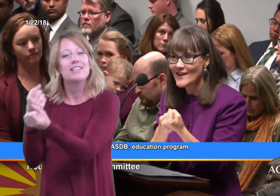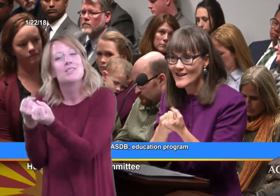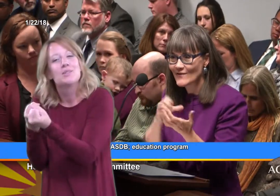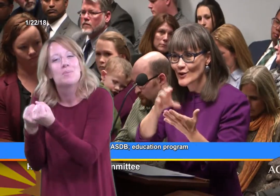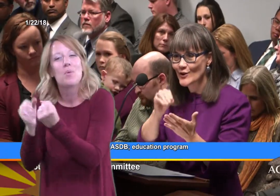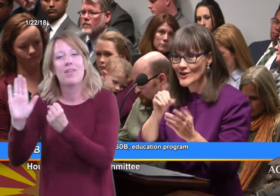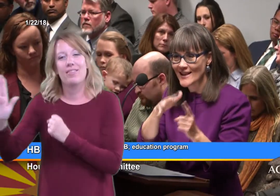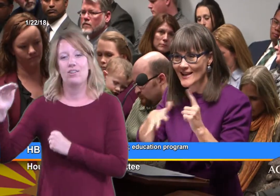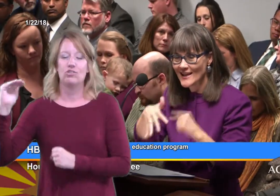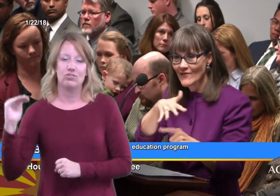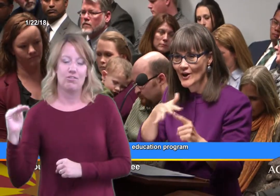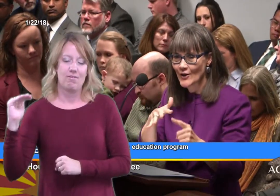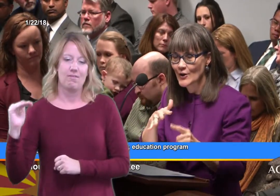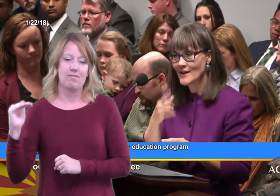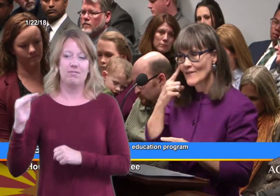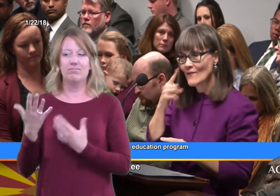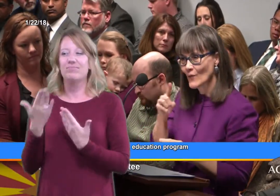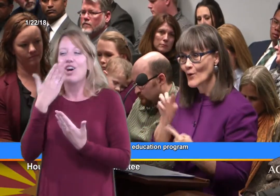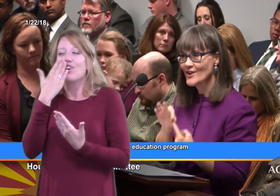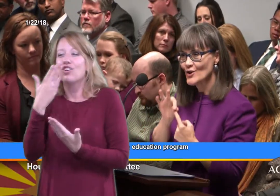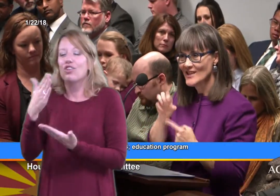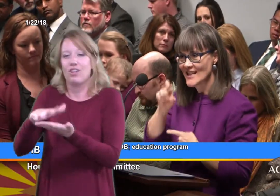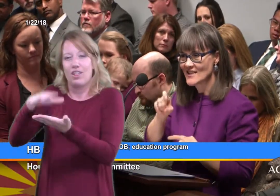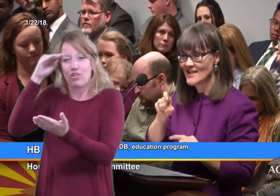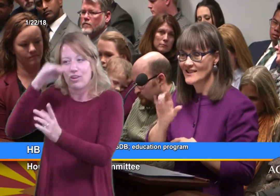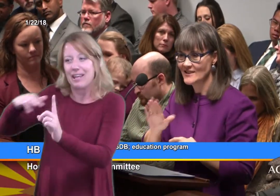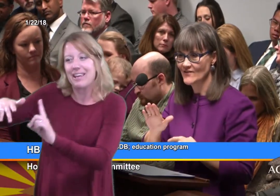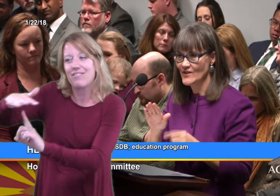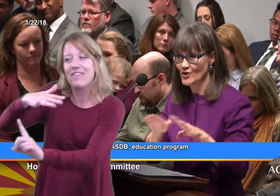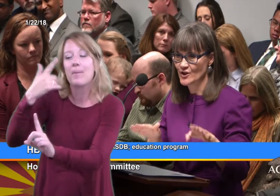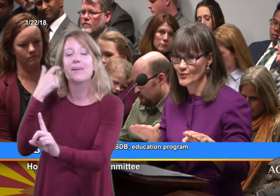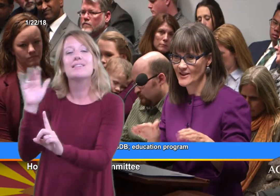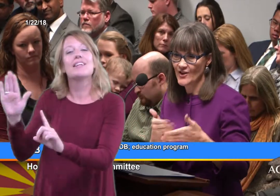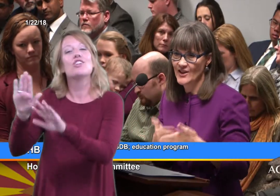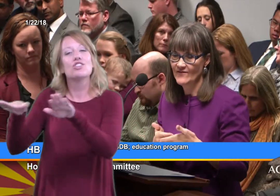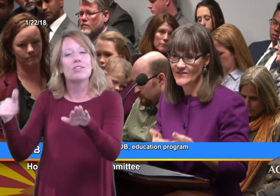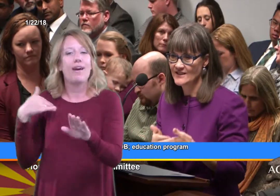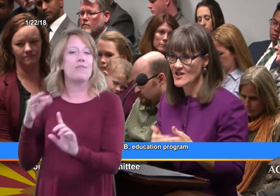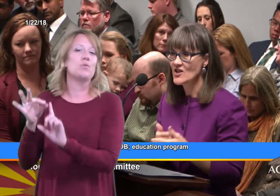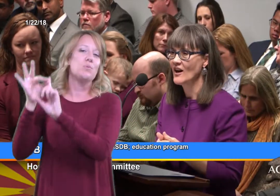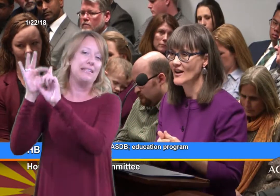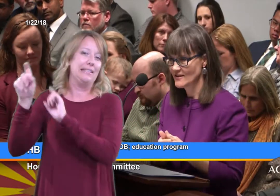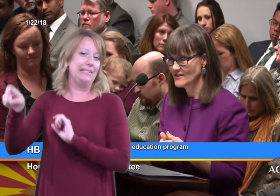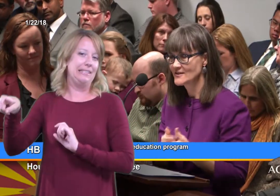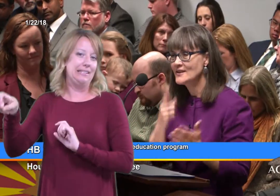learning environment for the unique needs of their children their infants and toddlers.